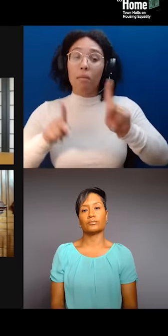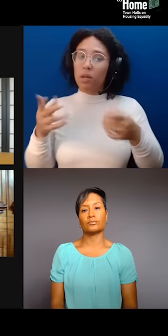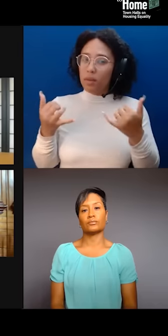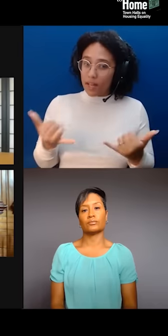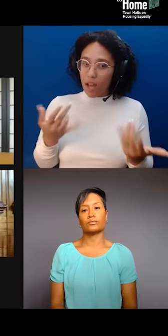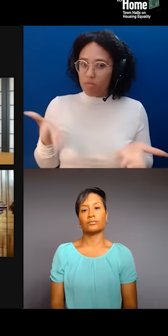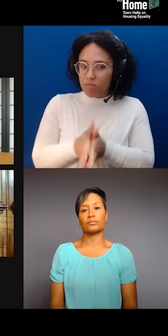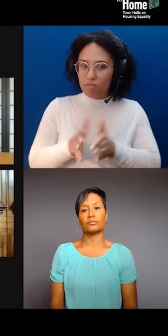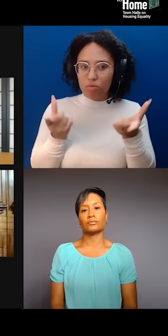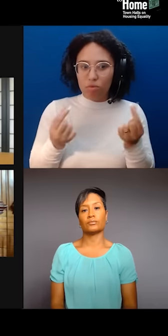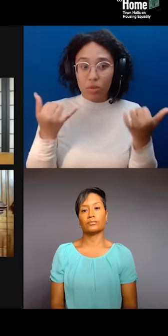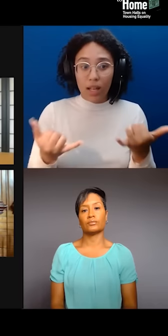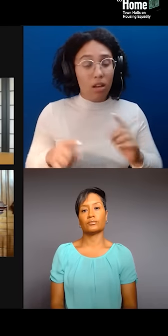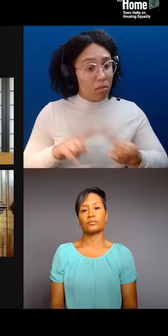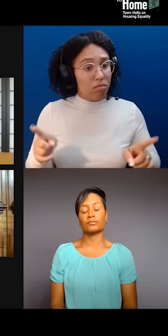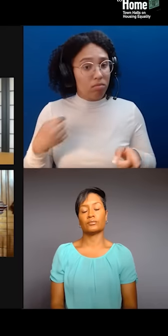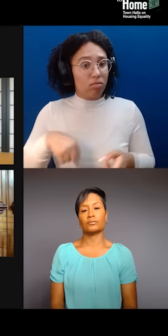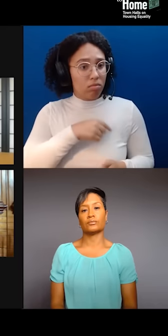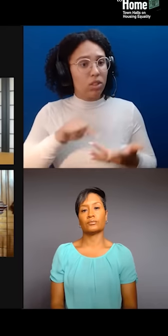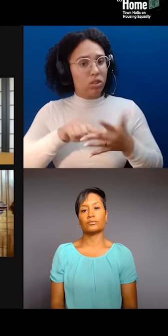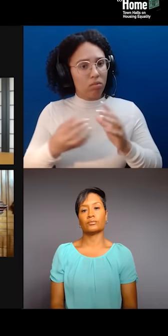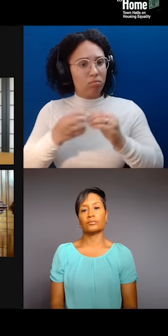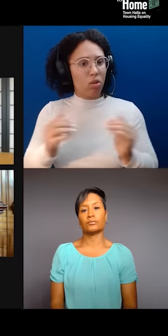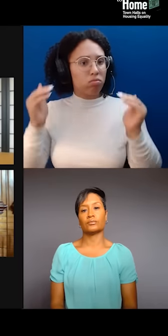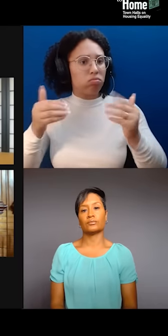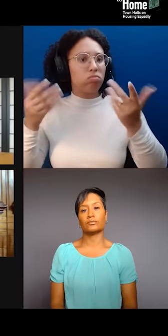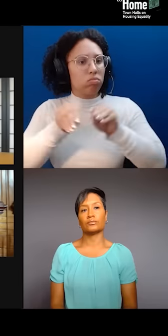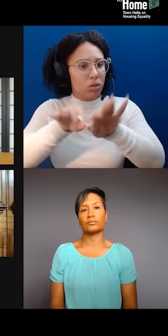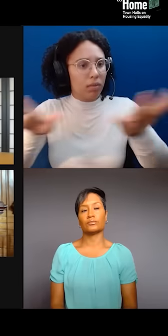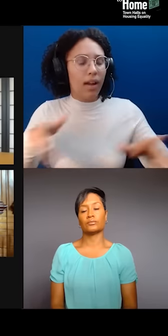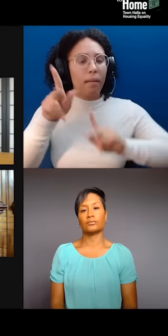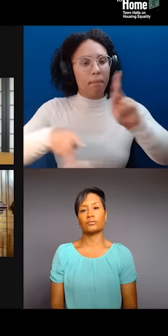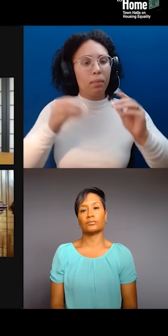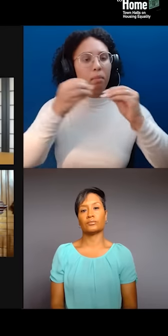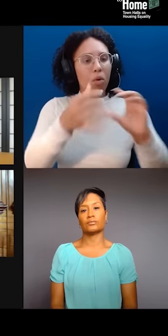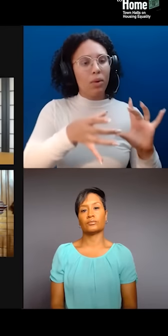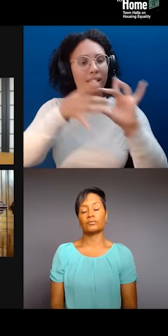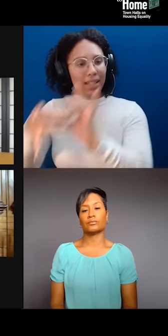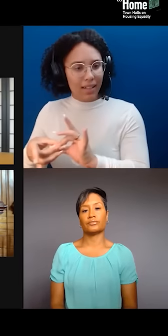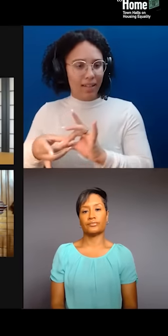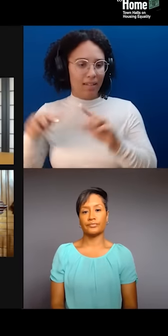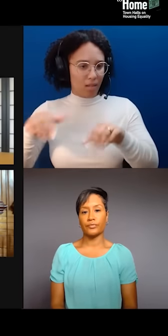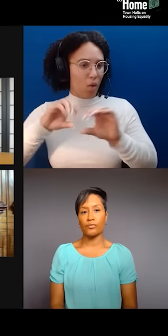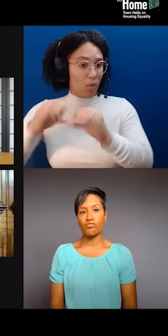and as a result have connected people toward the organization, and have helped elevate the organizing itself.